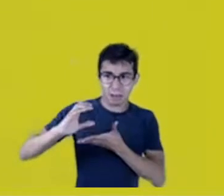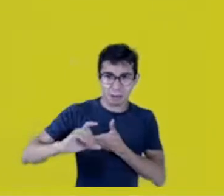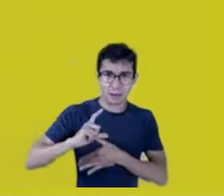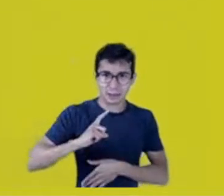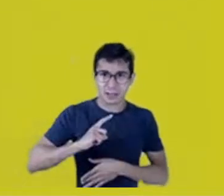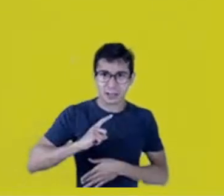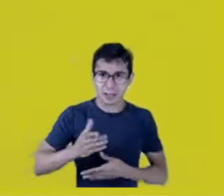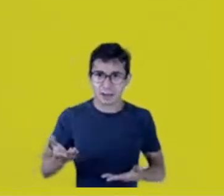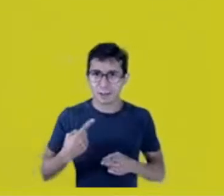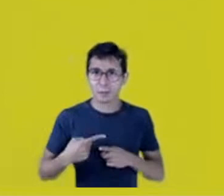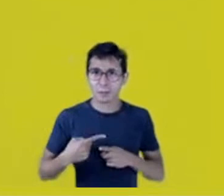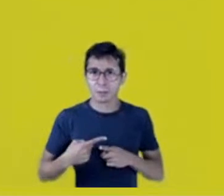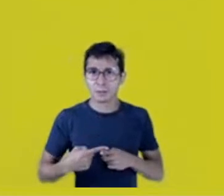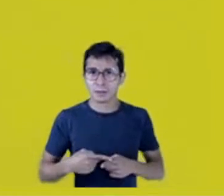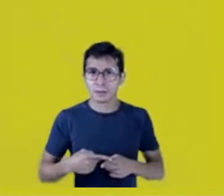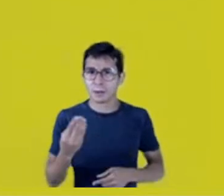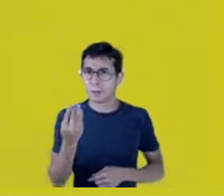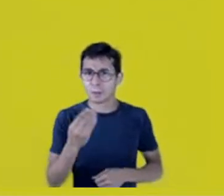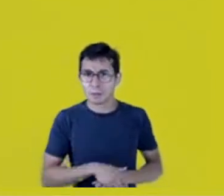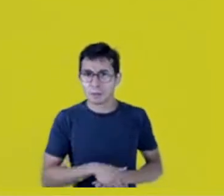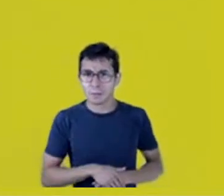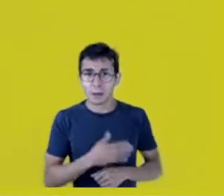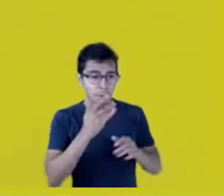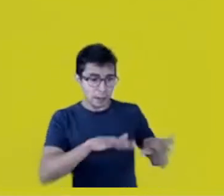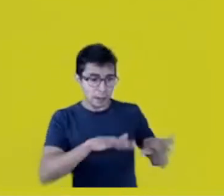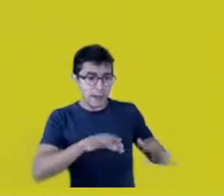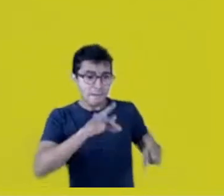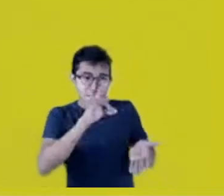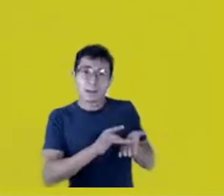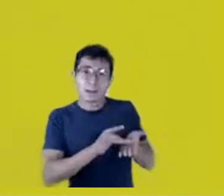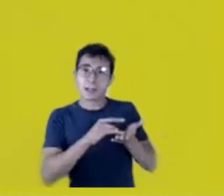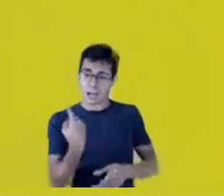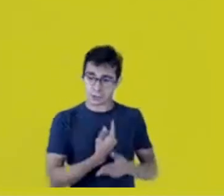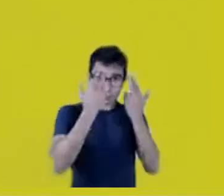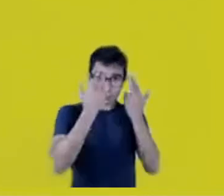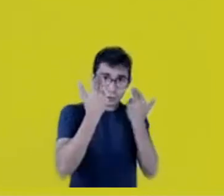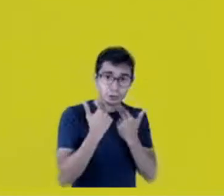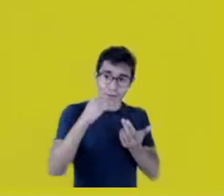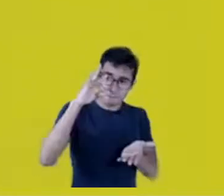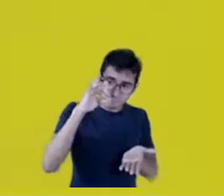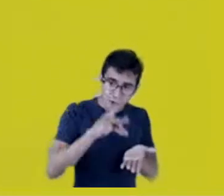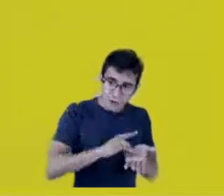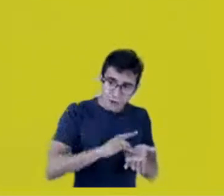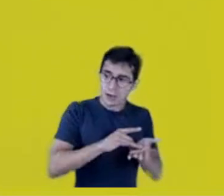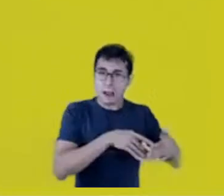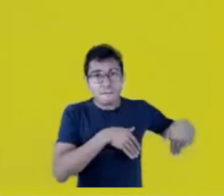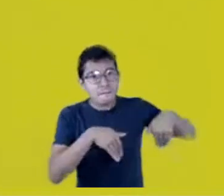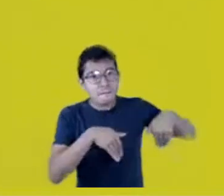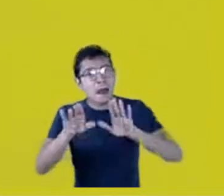They’re beautiful! Why not value Native empowerment?